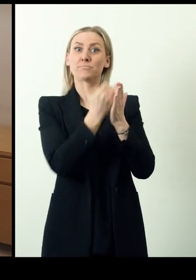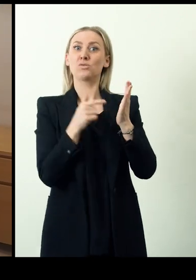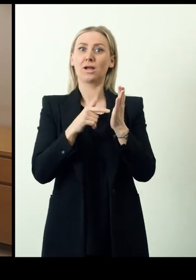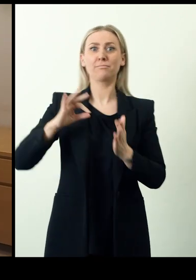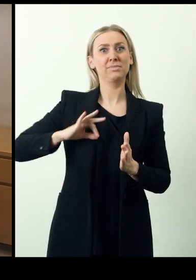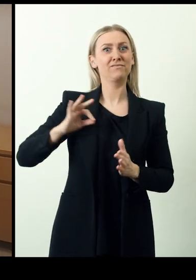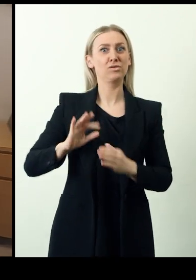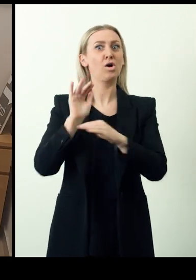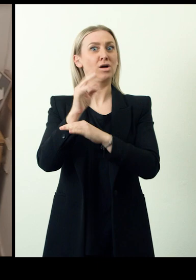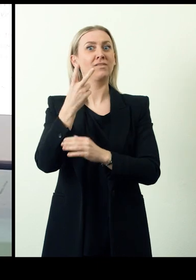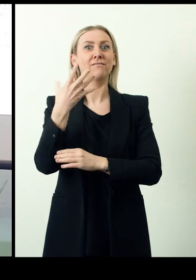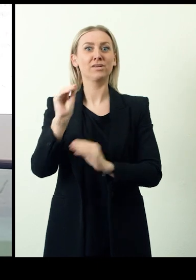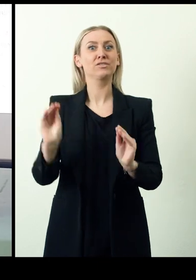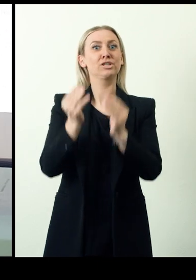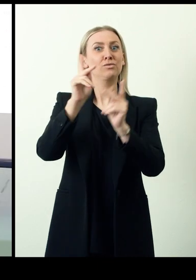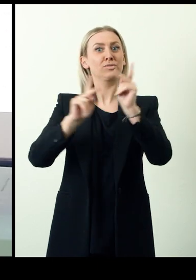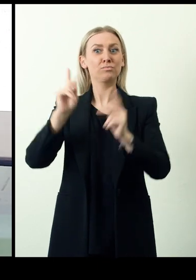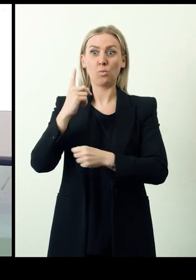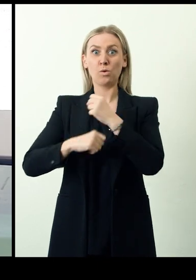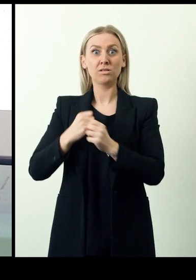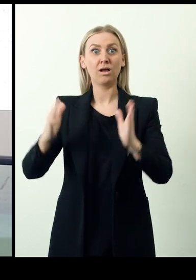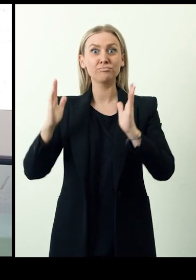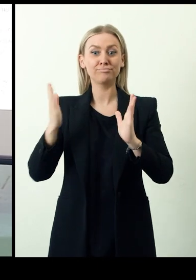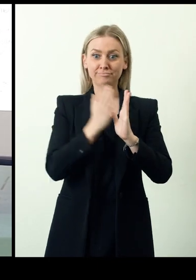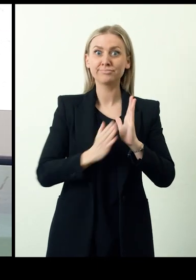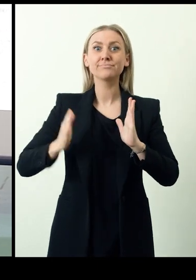the program benefits around 250 young graduates each year.